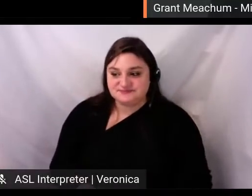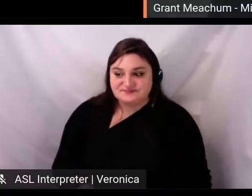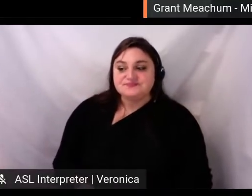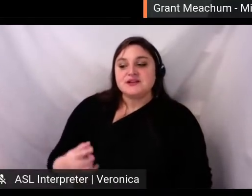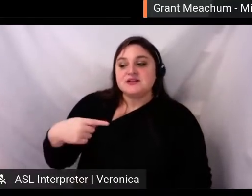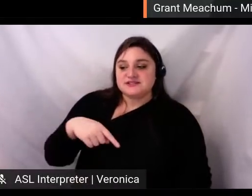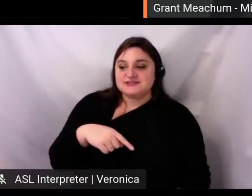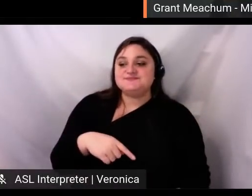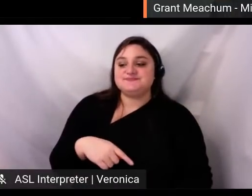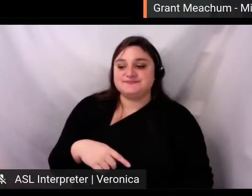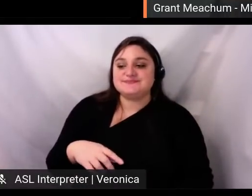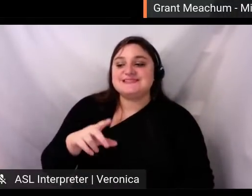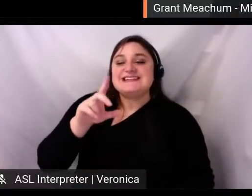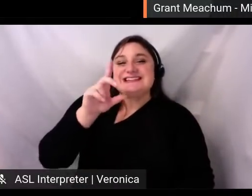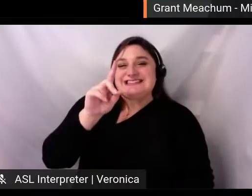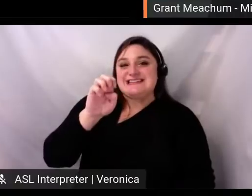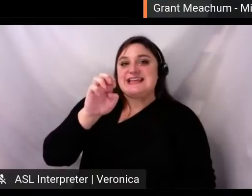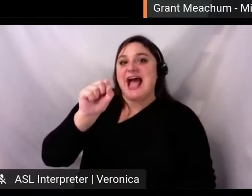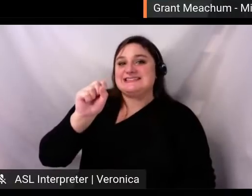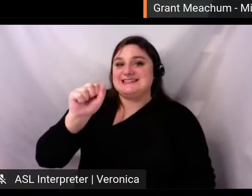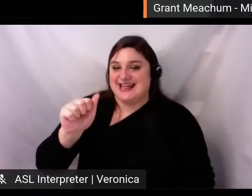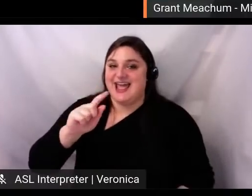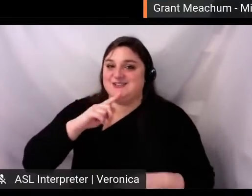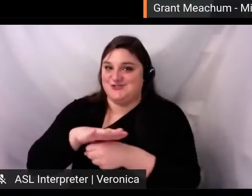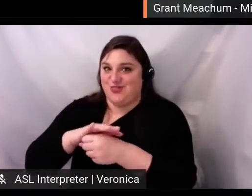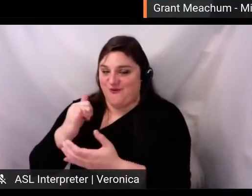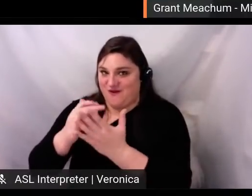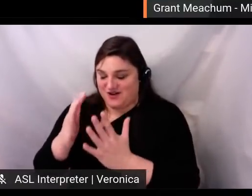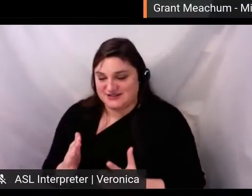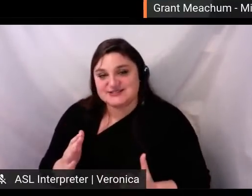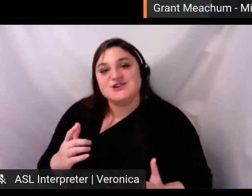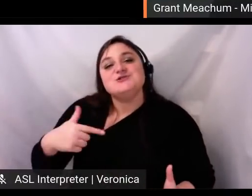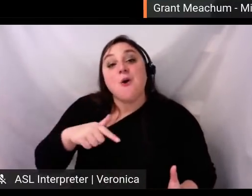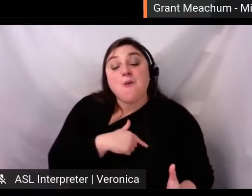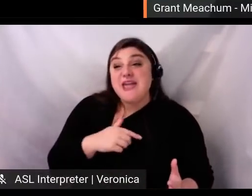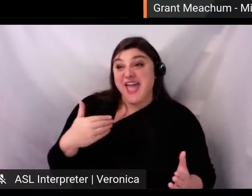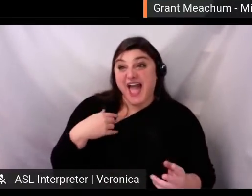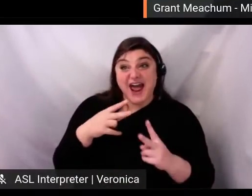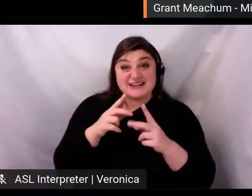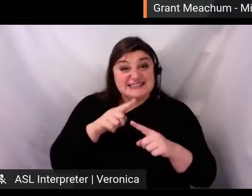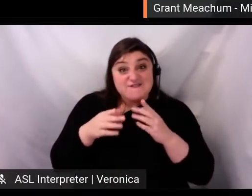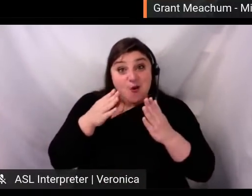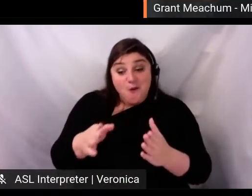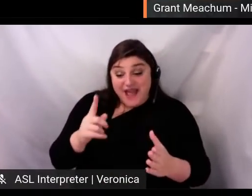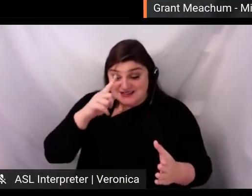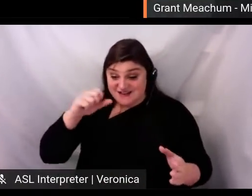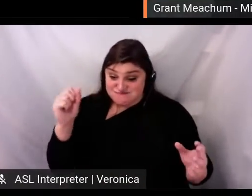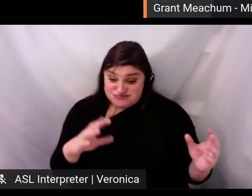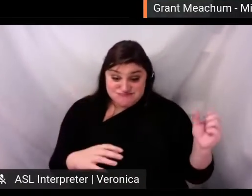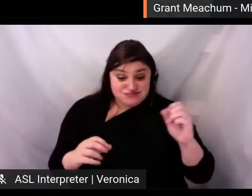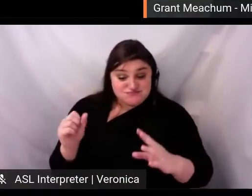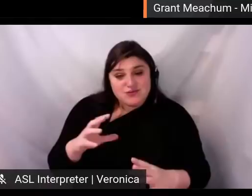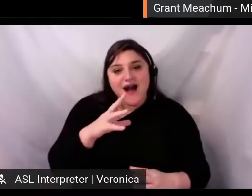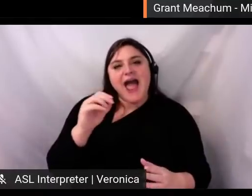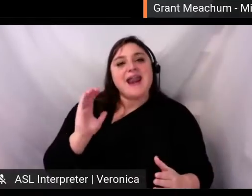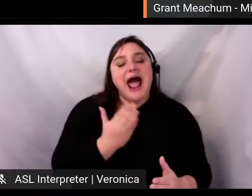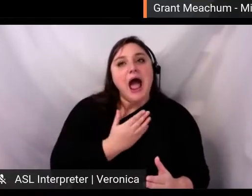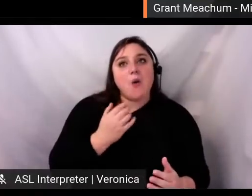has been, everyone on the screen in blocks, sort of like The Brady Bunch. For good reason: It's clean. It's easy on the eye. We wanted to take this